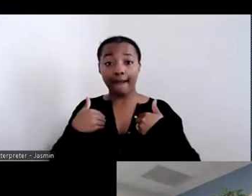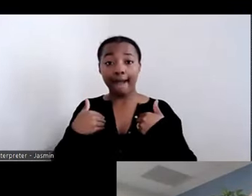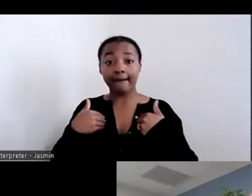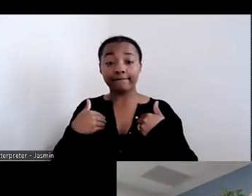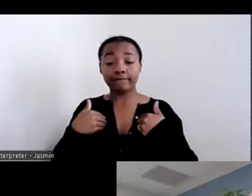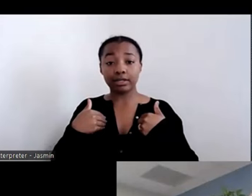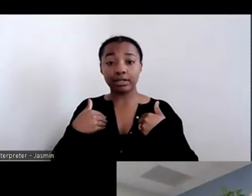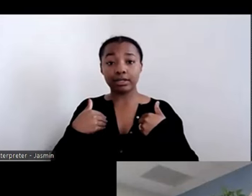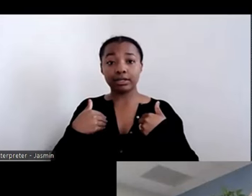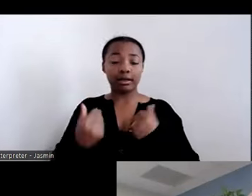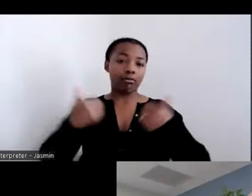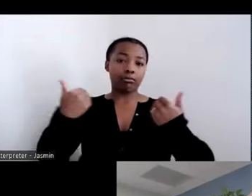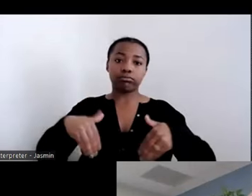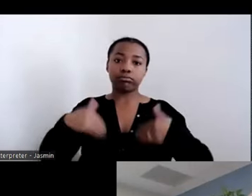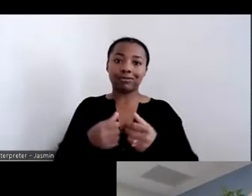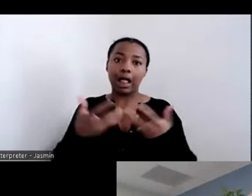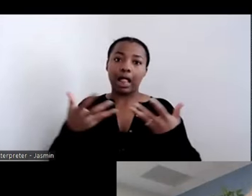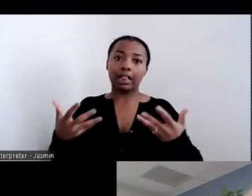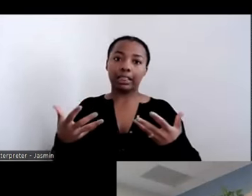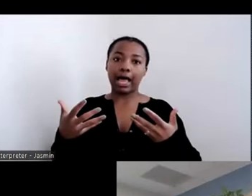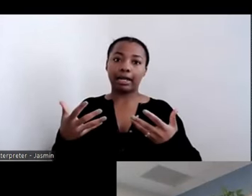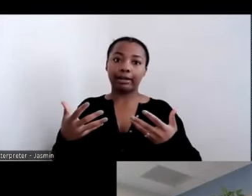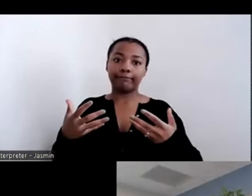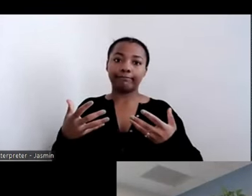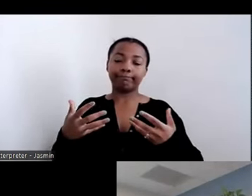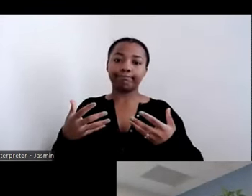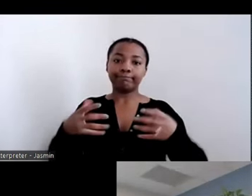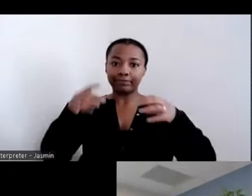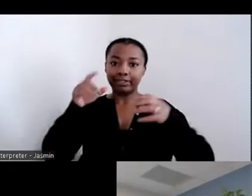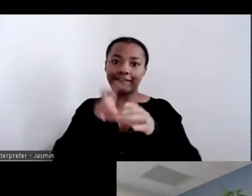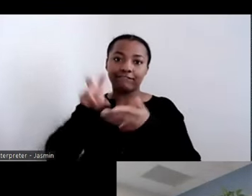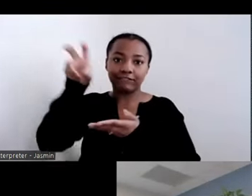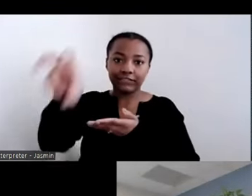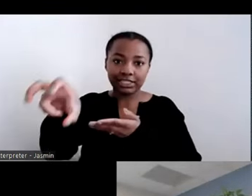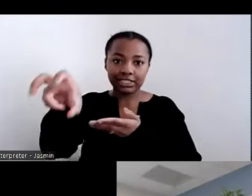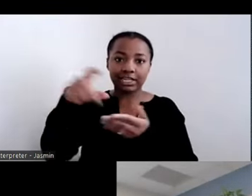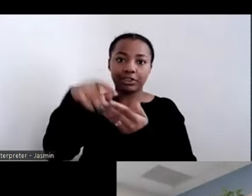the project. They both knew they would need a partner and it could not come